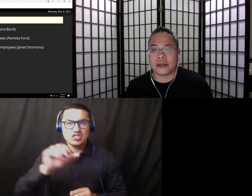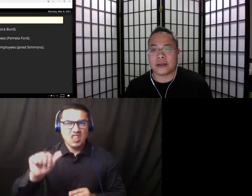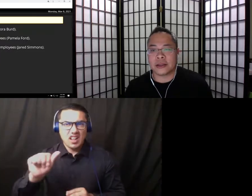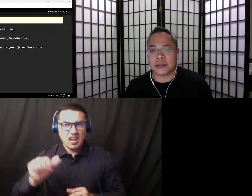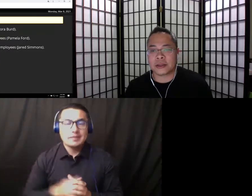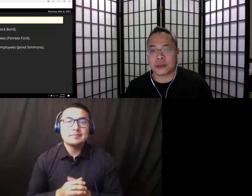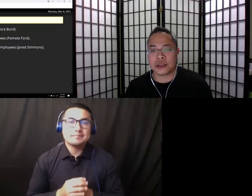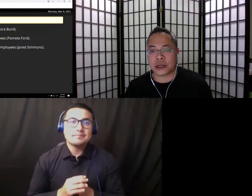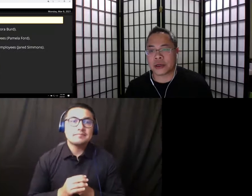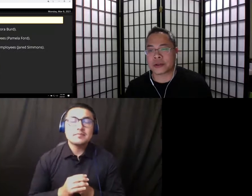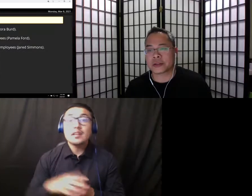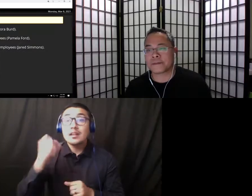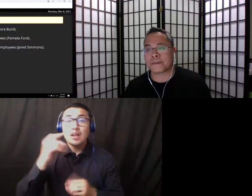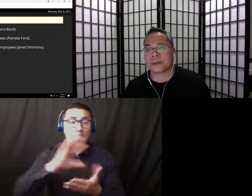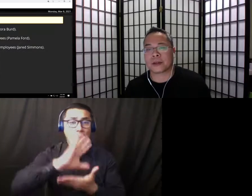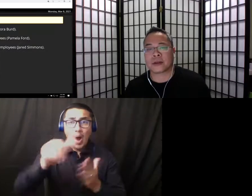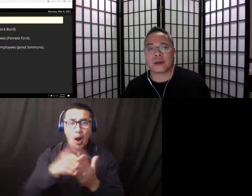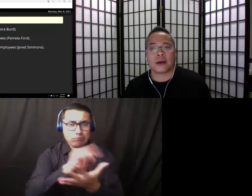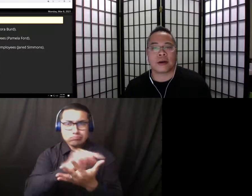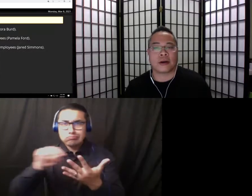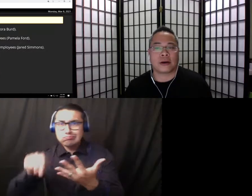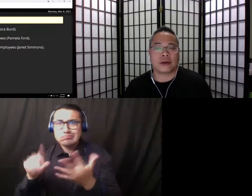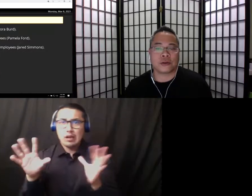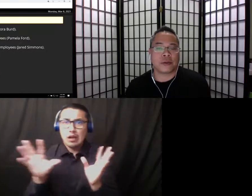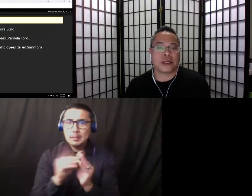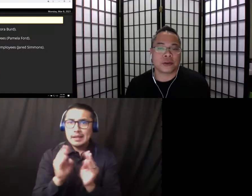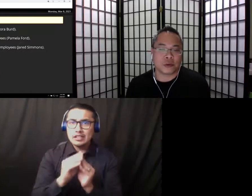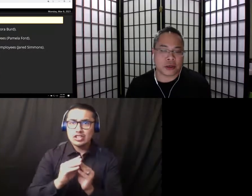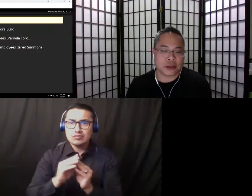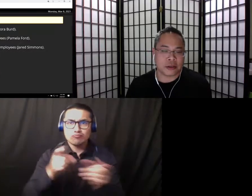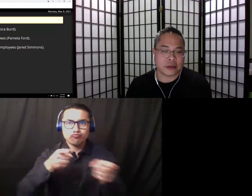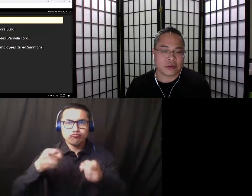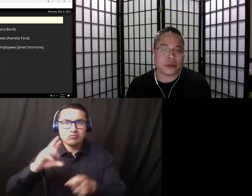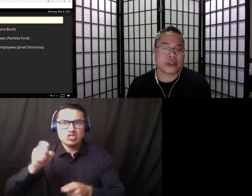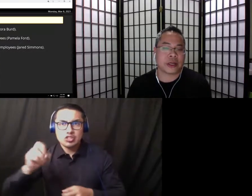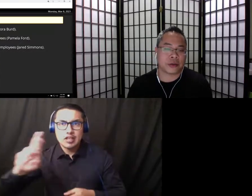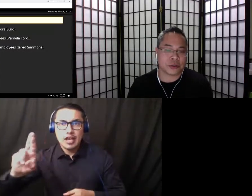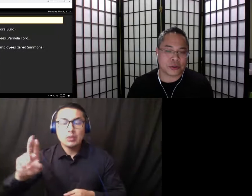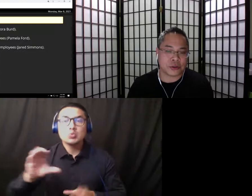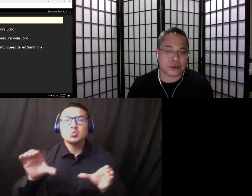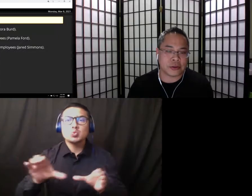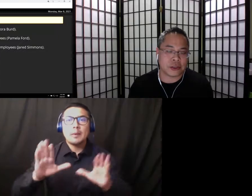These committee chairs do amazing work for the entire institution not just